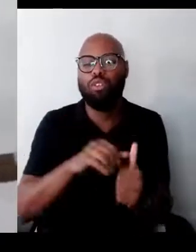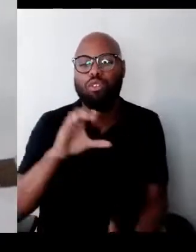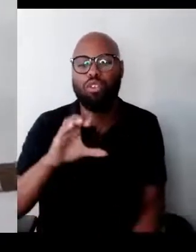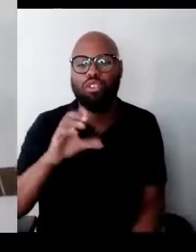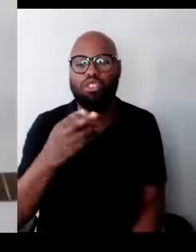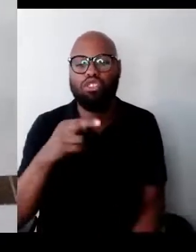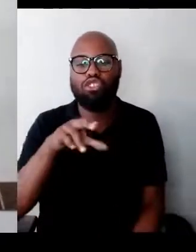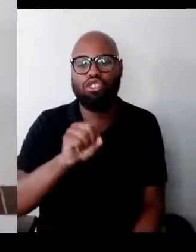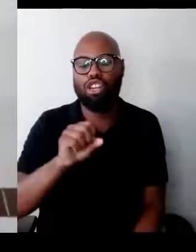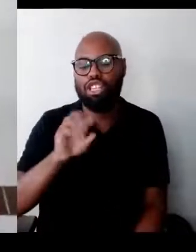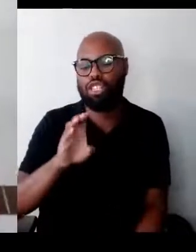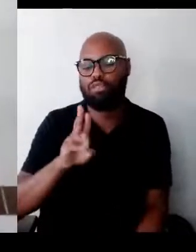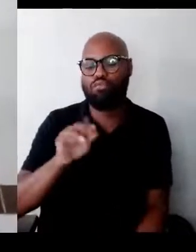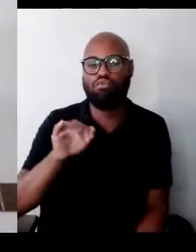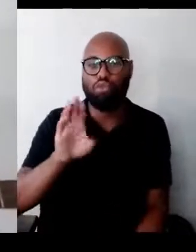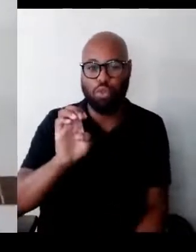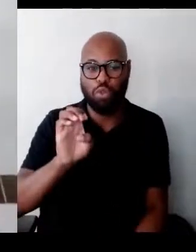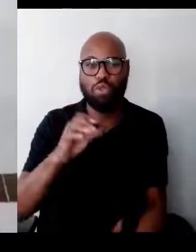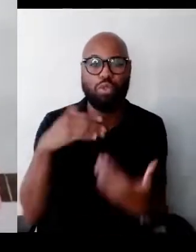(soft tapping)